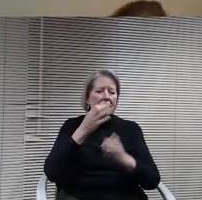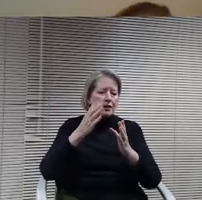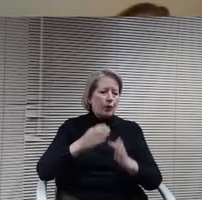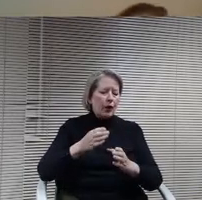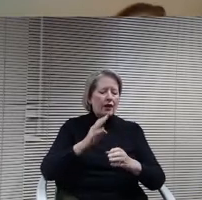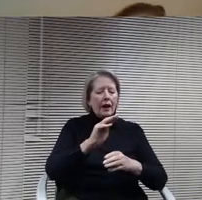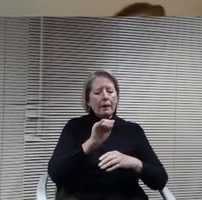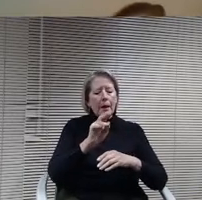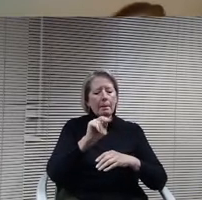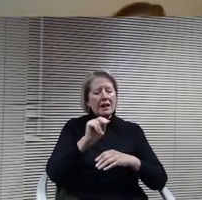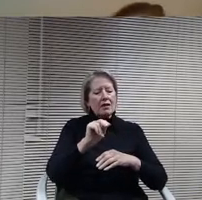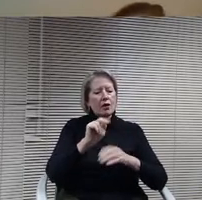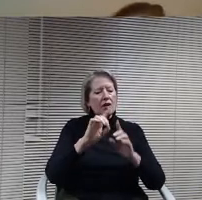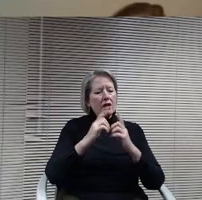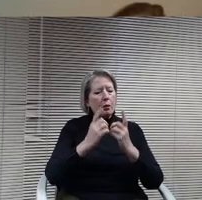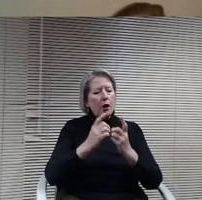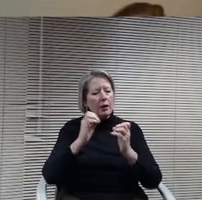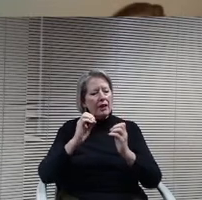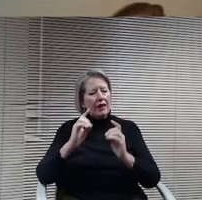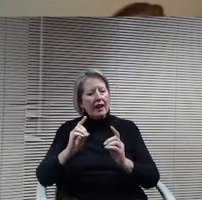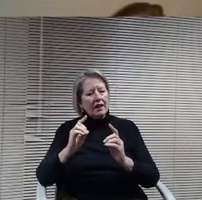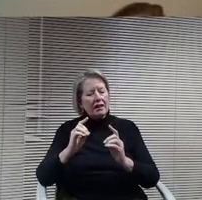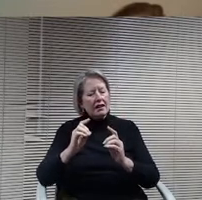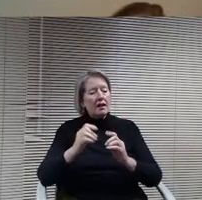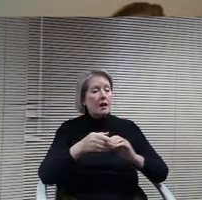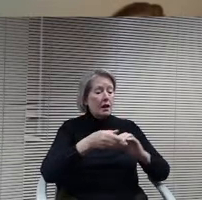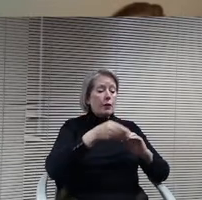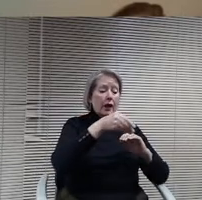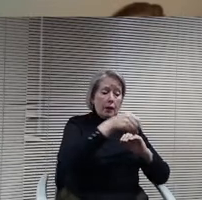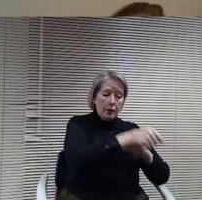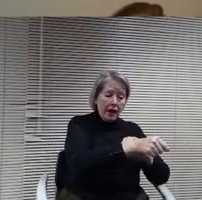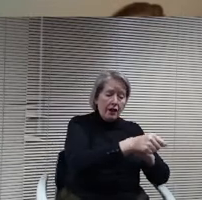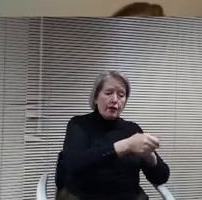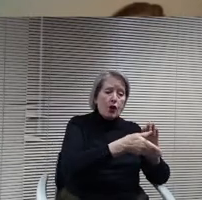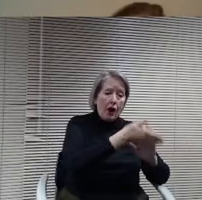costs, so any type of lease or rent is actually paid for out of